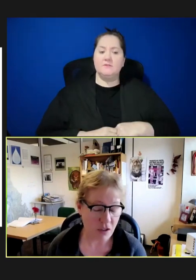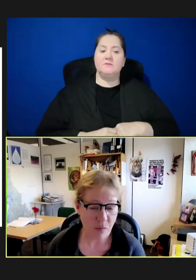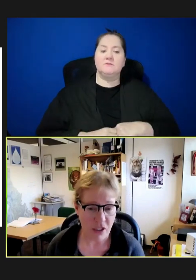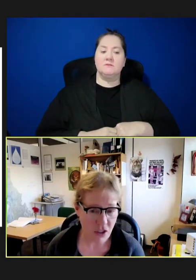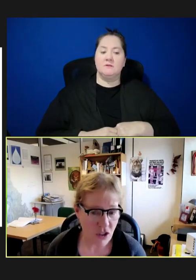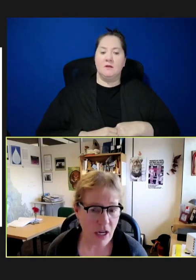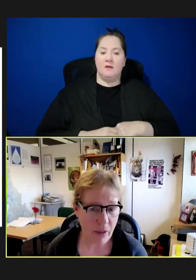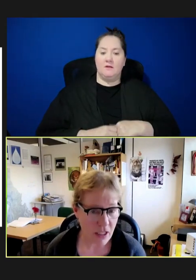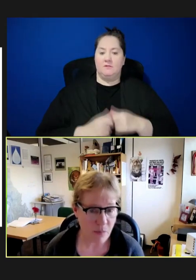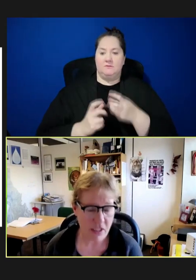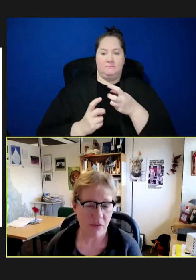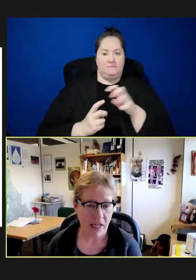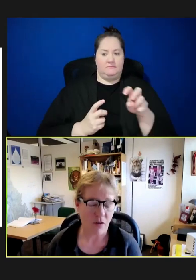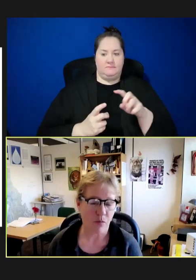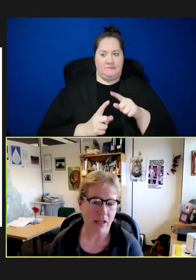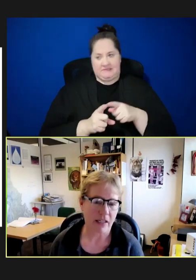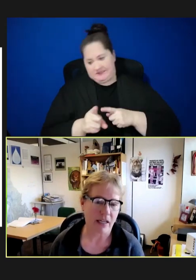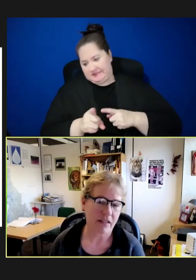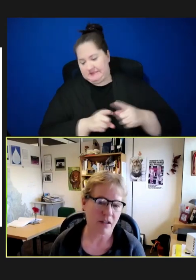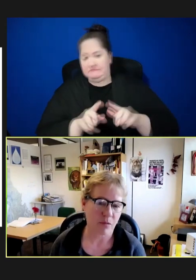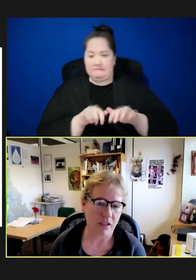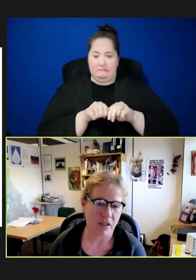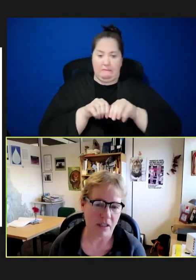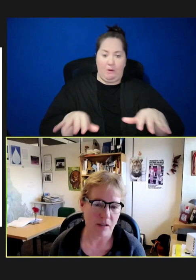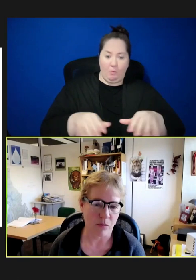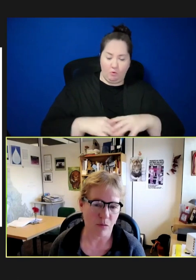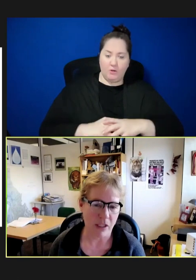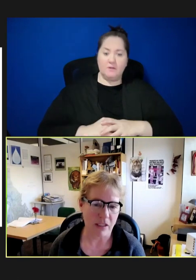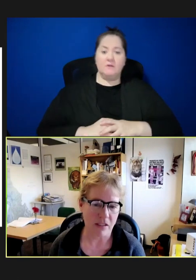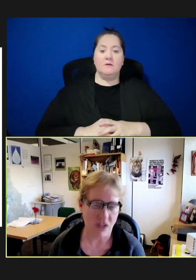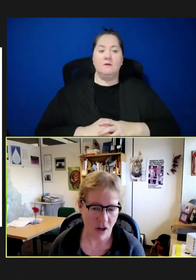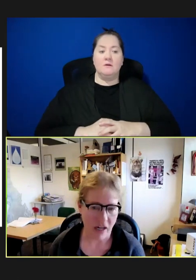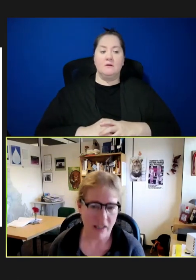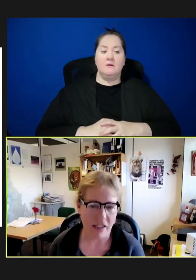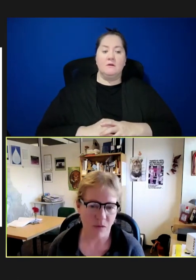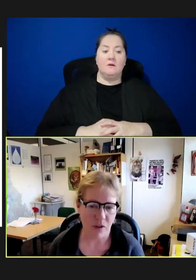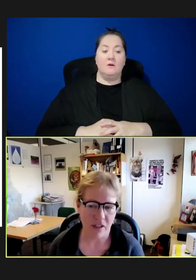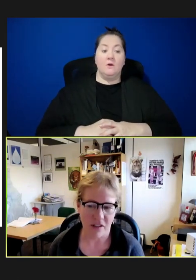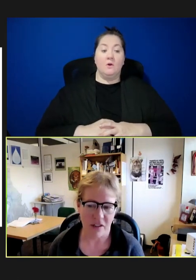a little bit and just talk about a specific outbreak. And I think what we saw and what